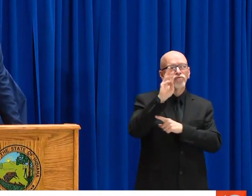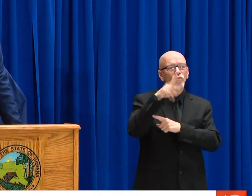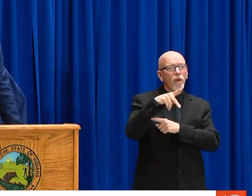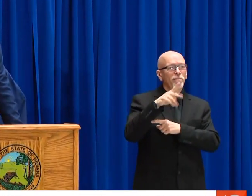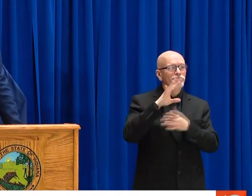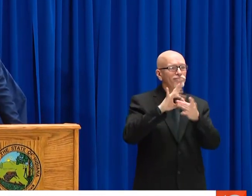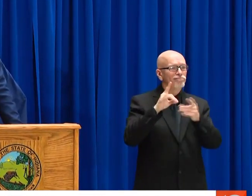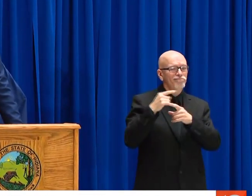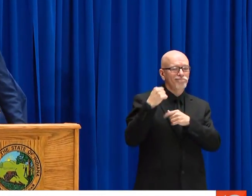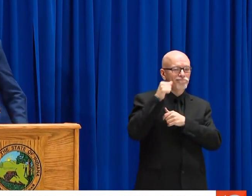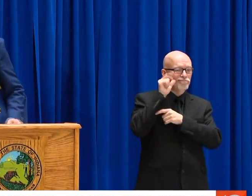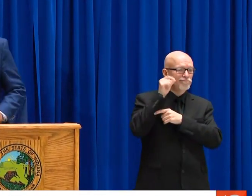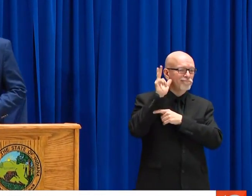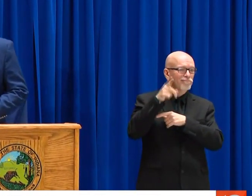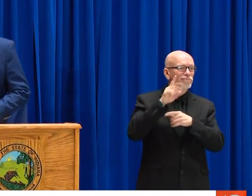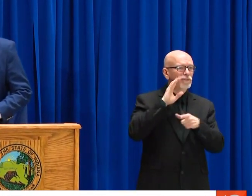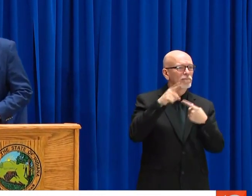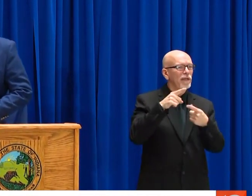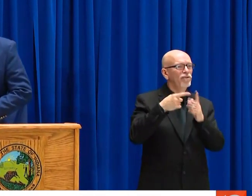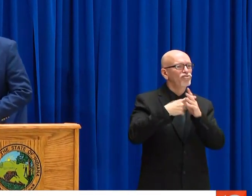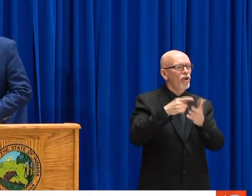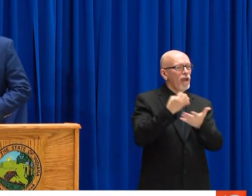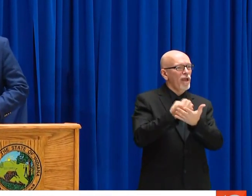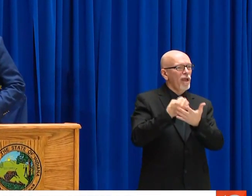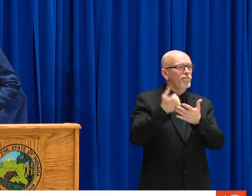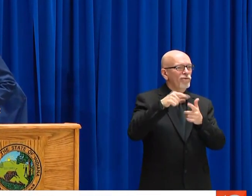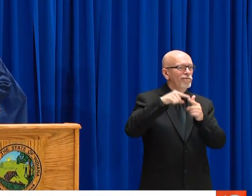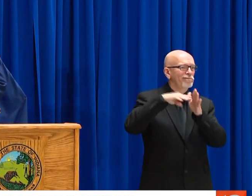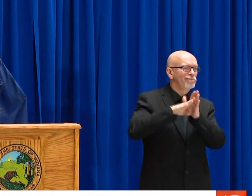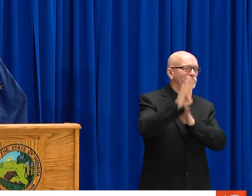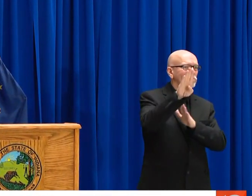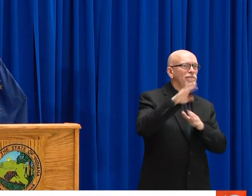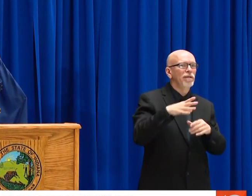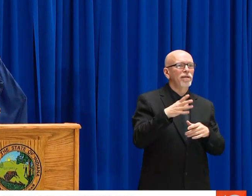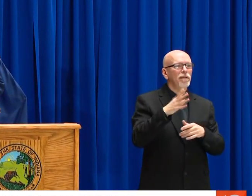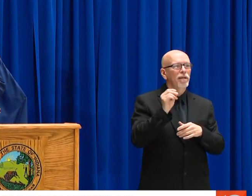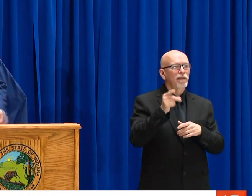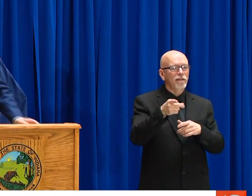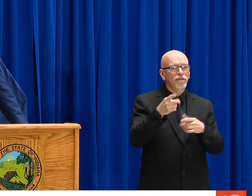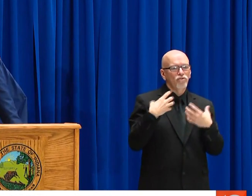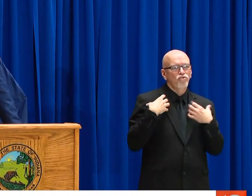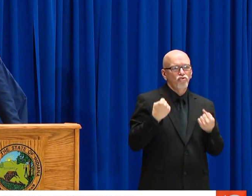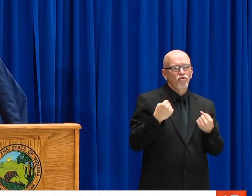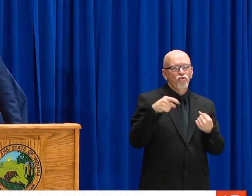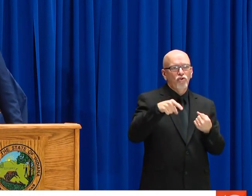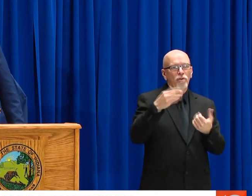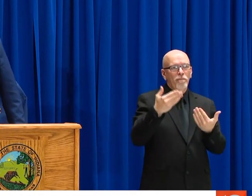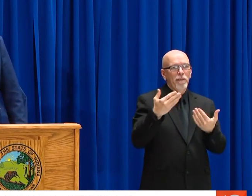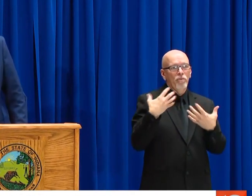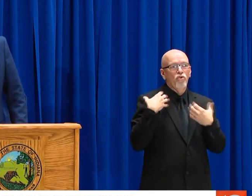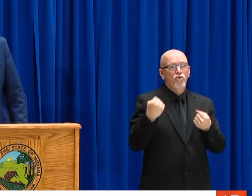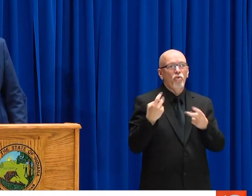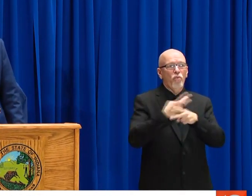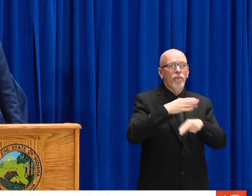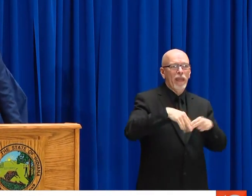DOESN'T WORK, WE DO NEED TO KNOW ABOUT IT. AND WE'RE GOING TO TRY TO HELP RESOLVE IT AS WELL. PRESIDENT TRUMP HAS BEEN TALKING IN THE LAST FEW DAYS